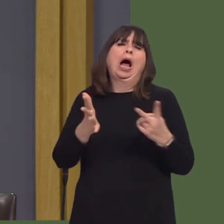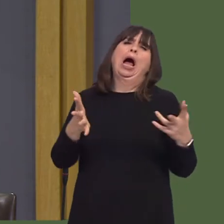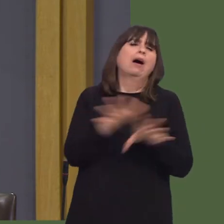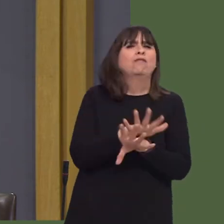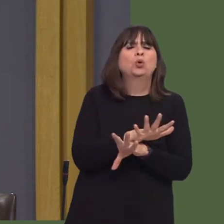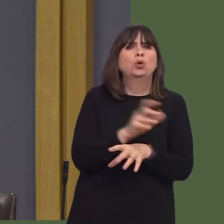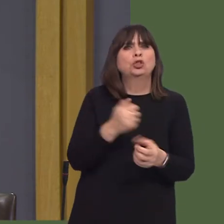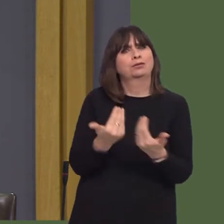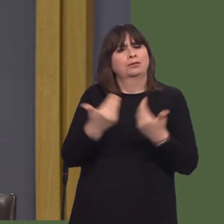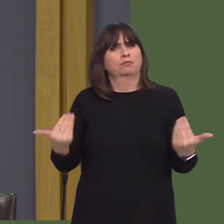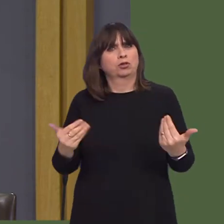this tomorrow, on automation.